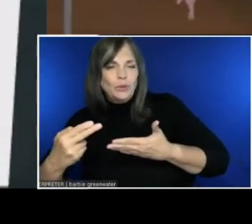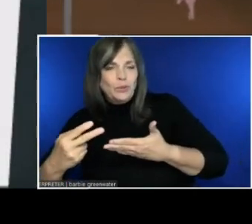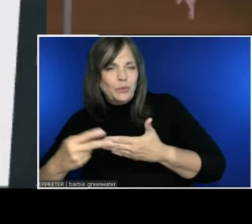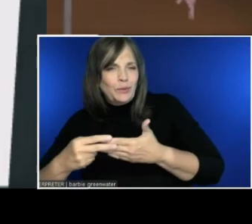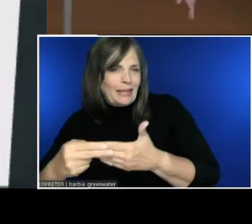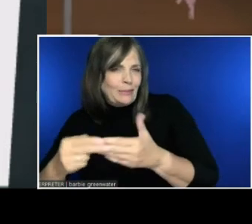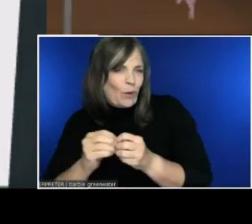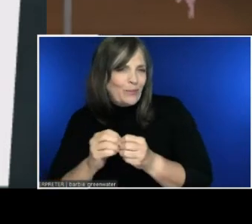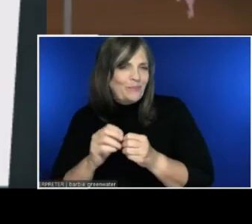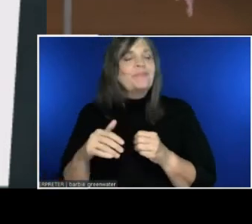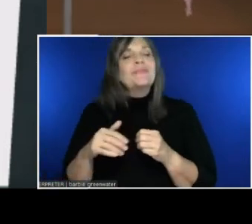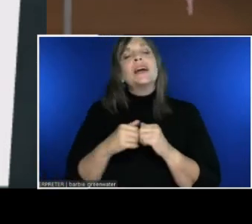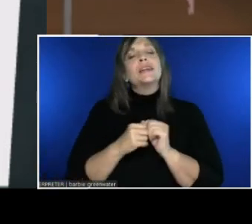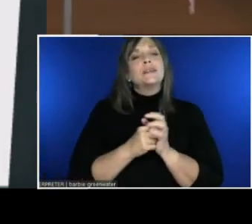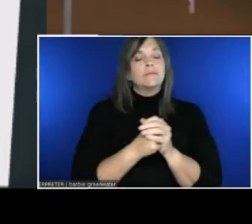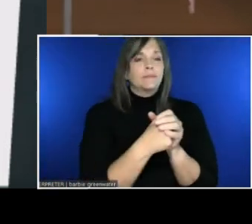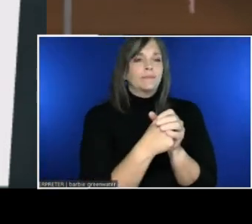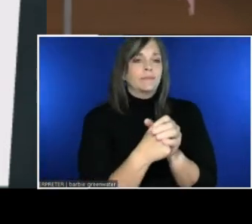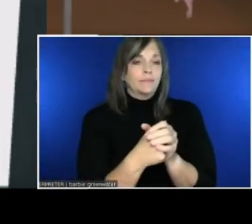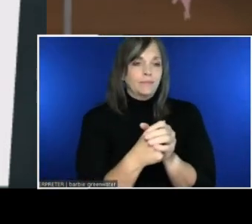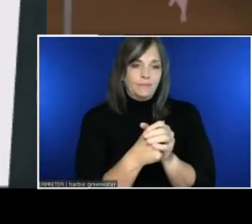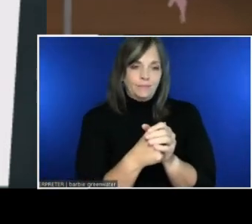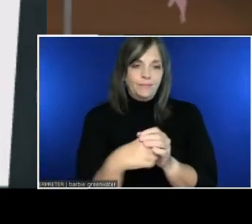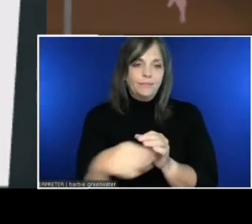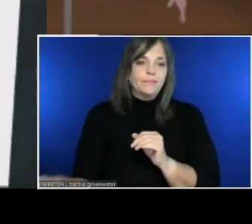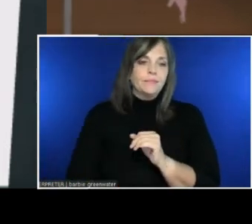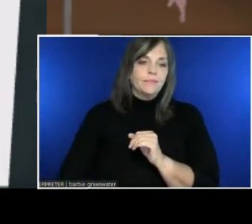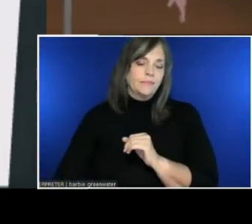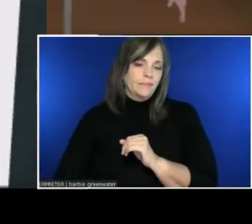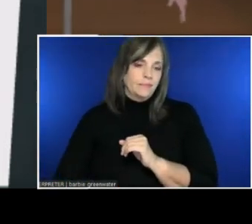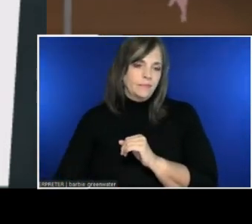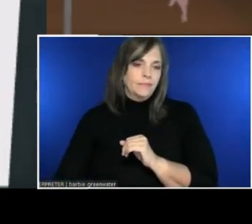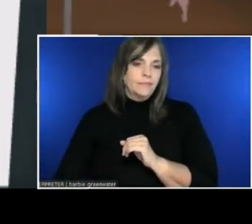Several processes at play in speech translation.